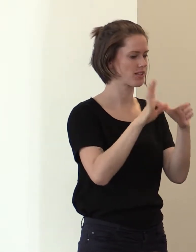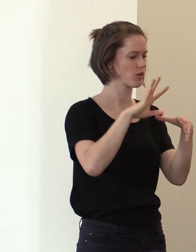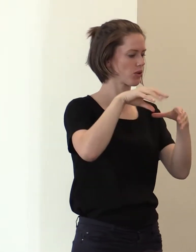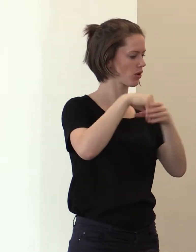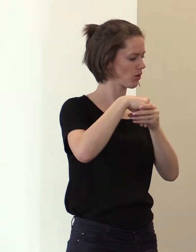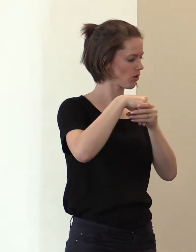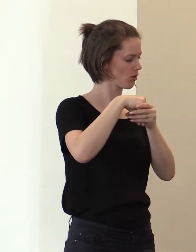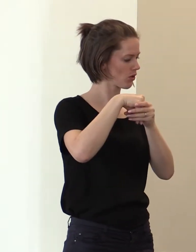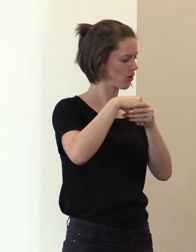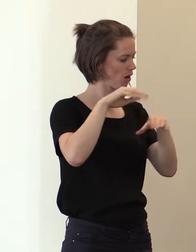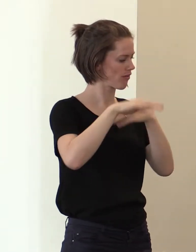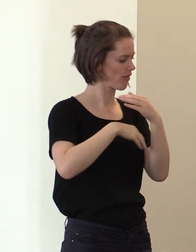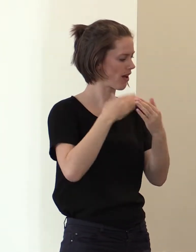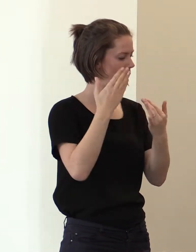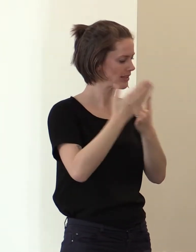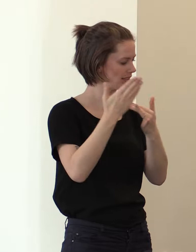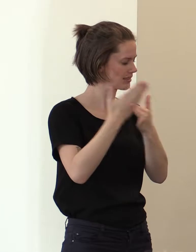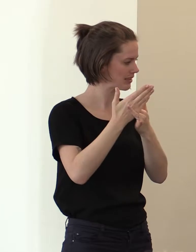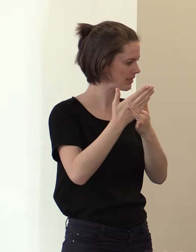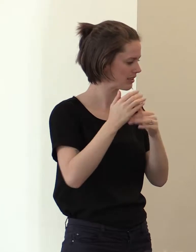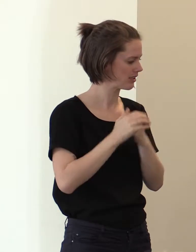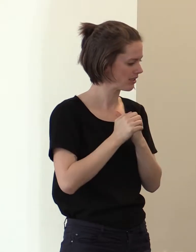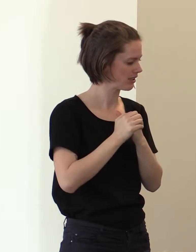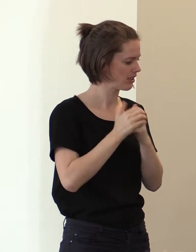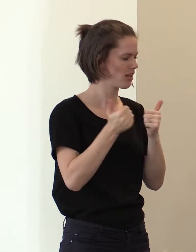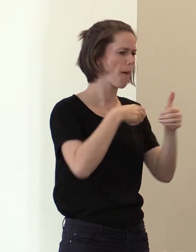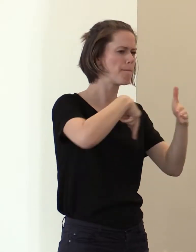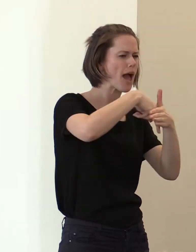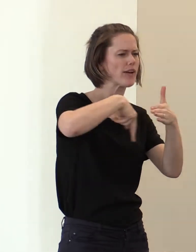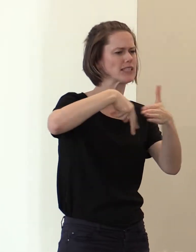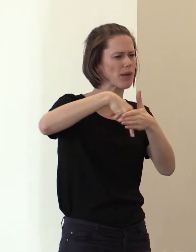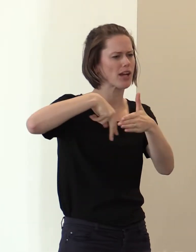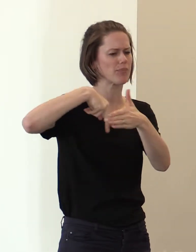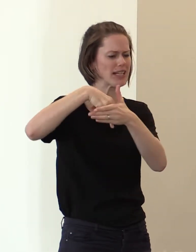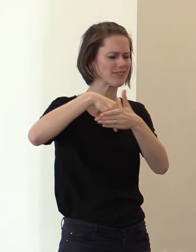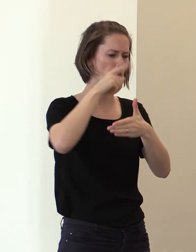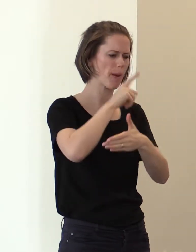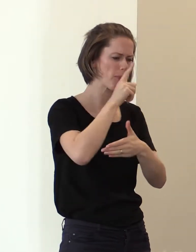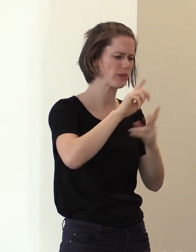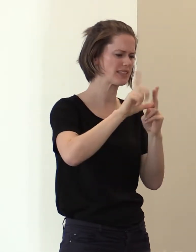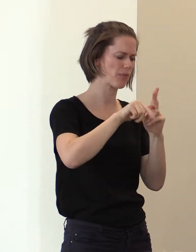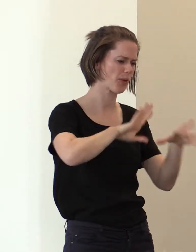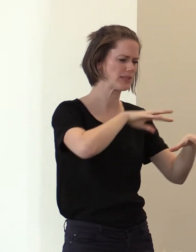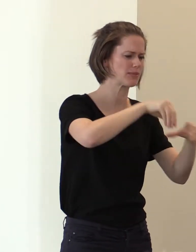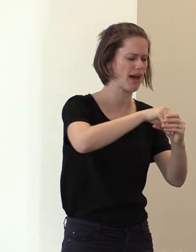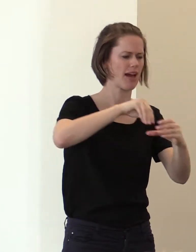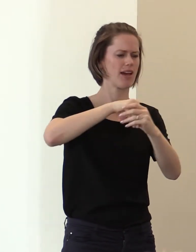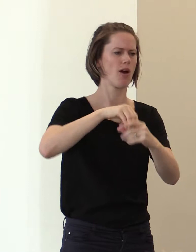So we recognise that there are many barrier to participation for disabled people, and so we are proud to